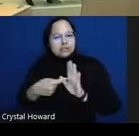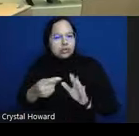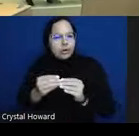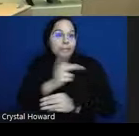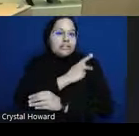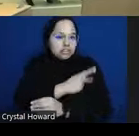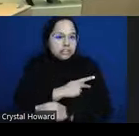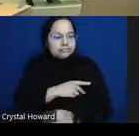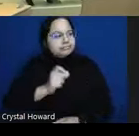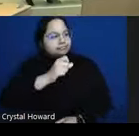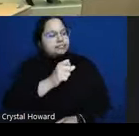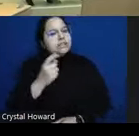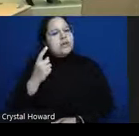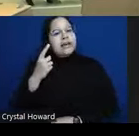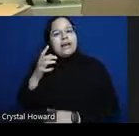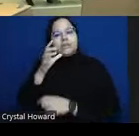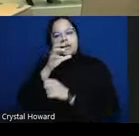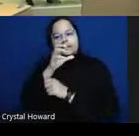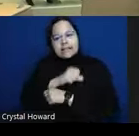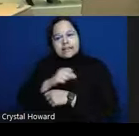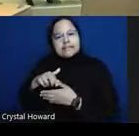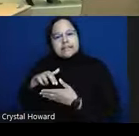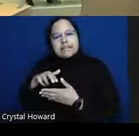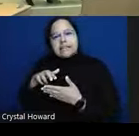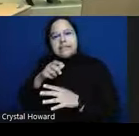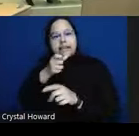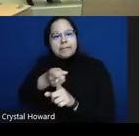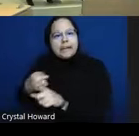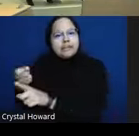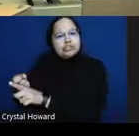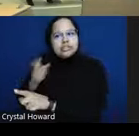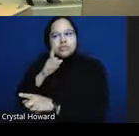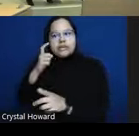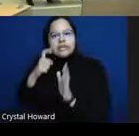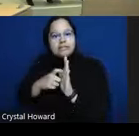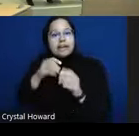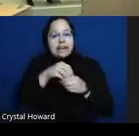those who were identified sort of in the control group that did live more towards the right side um